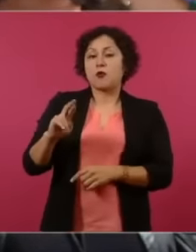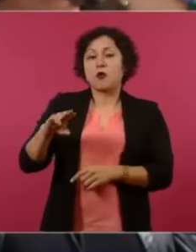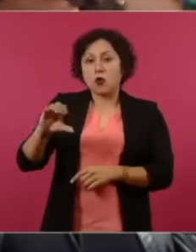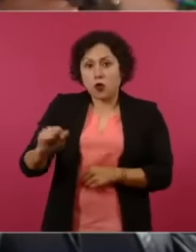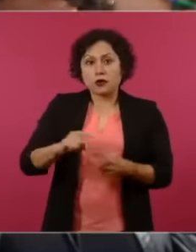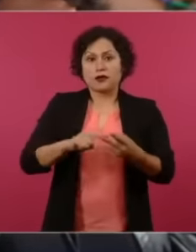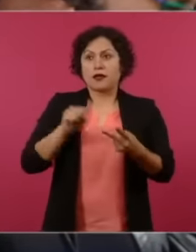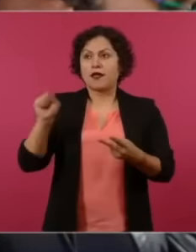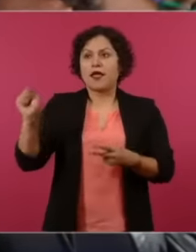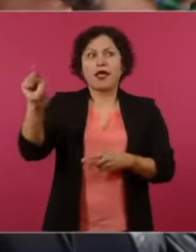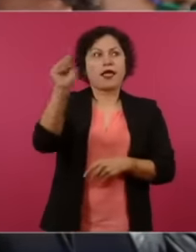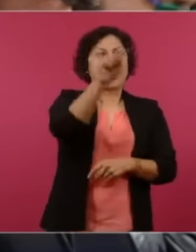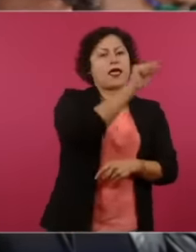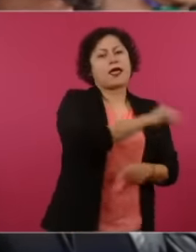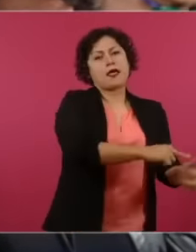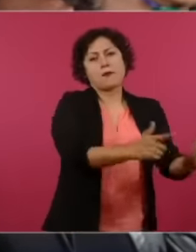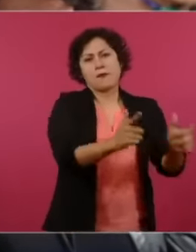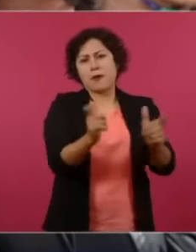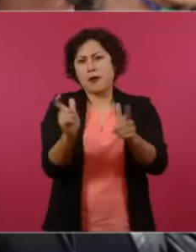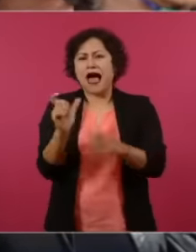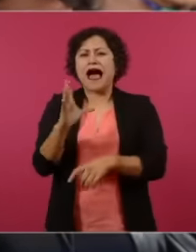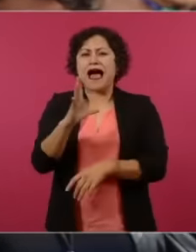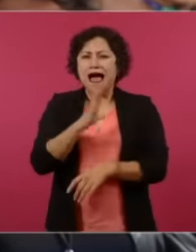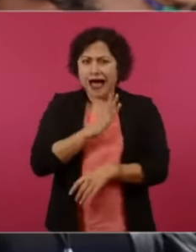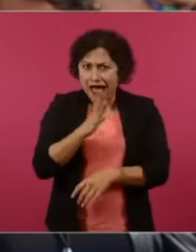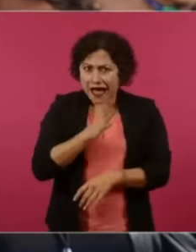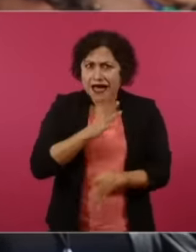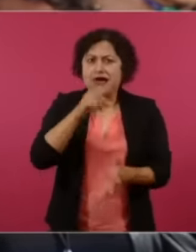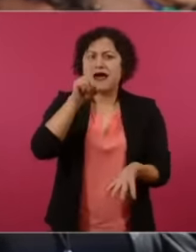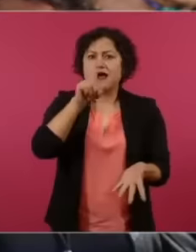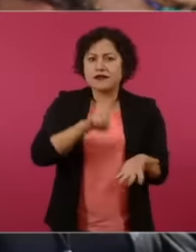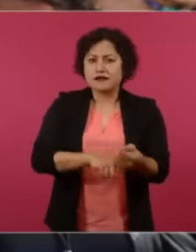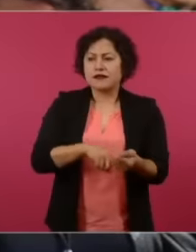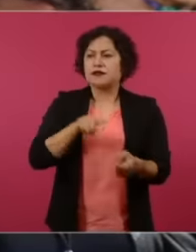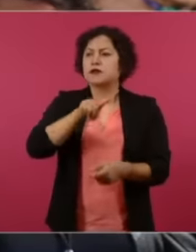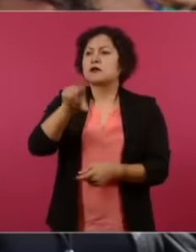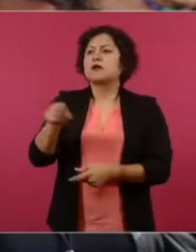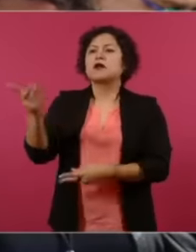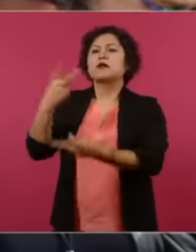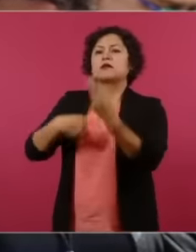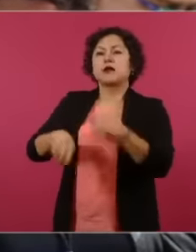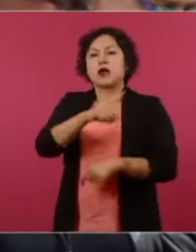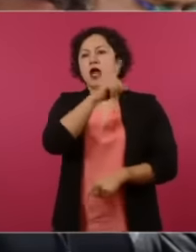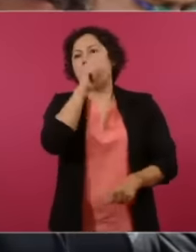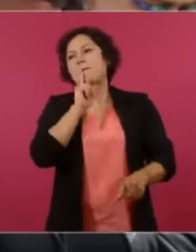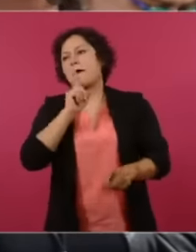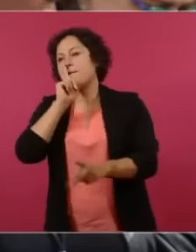here and he comes out to deny it with and then he knows That's not the worst, the worst thing is that he has bought